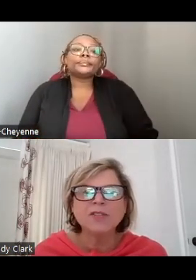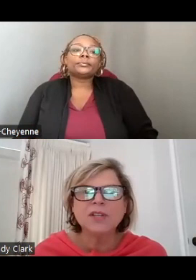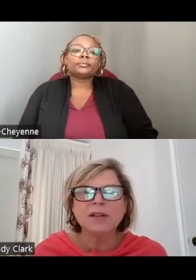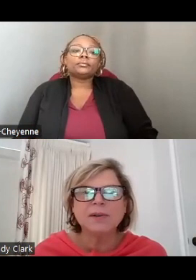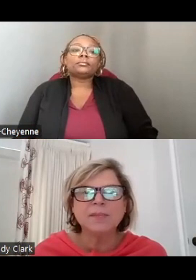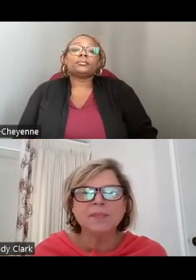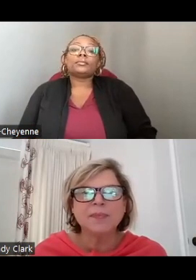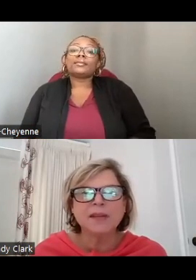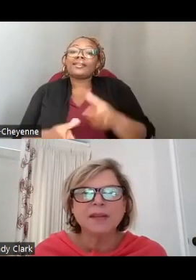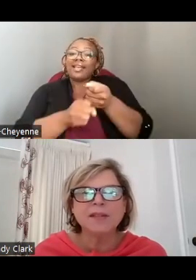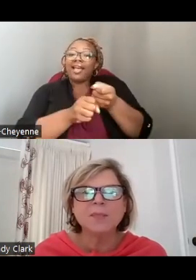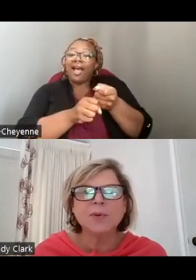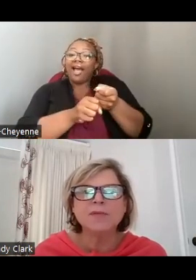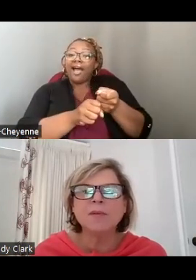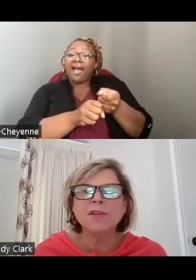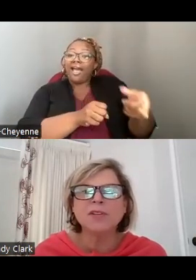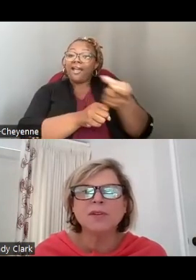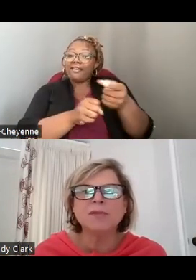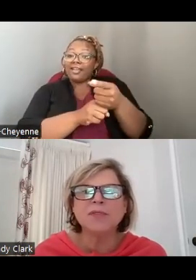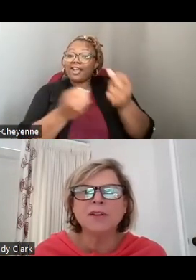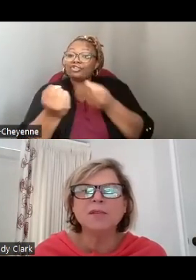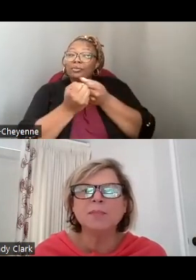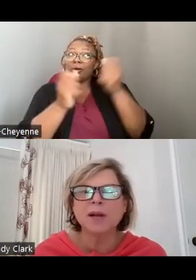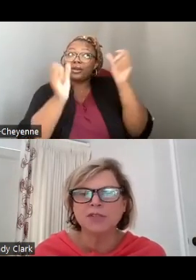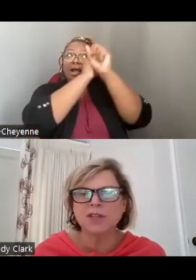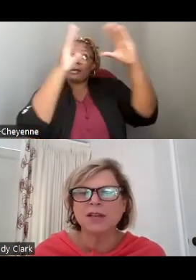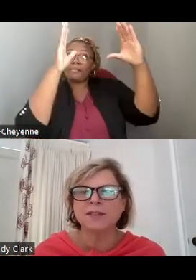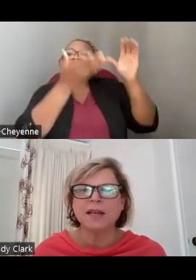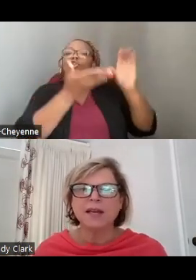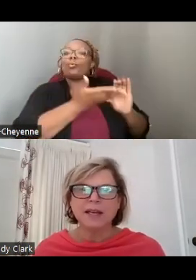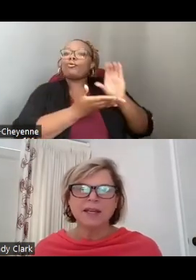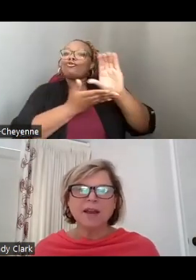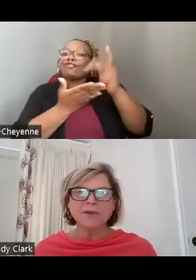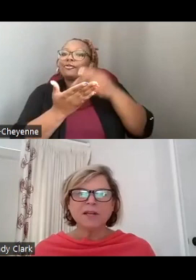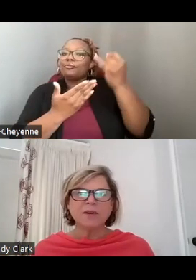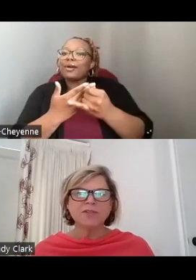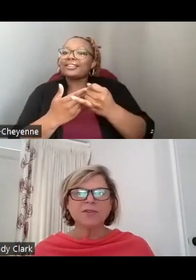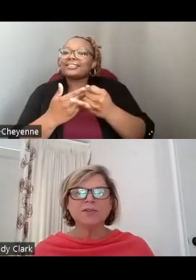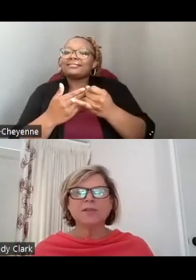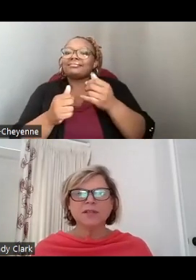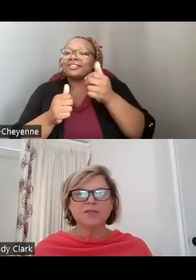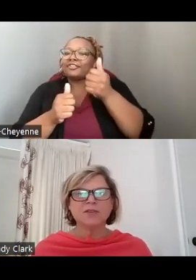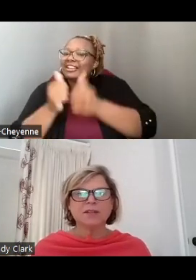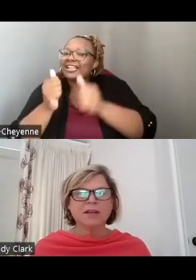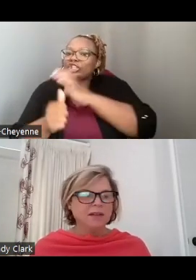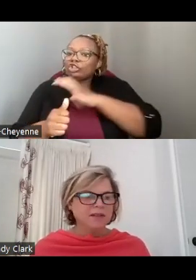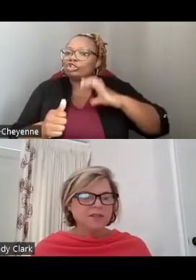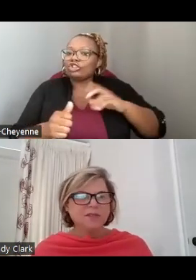EACH YEAR IN SUPPORT OF OUR MISSION WE FUND PROJECTS IN EVERY CONGRESSIONAL DISTRICT TO